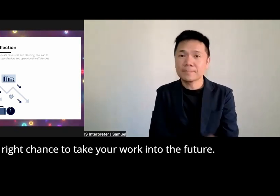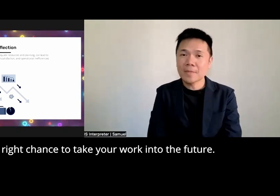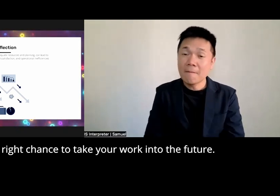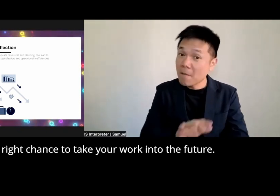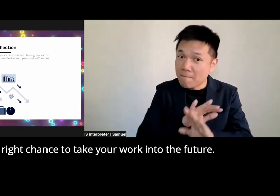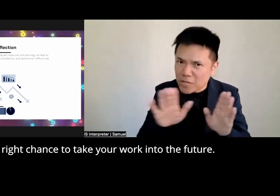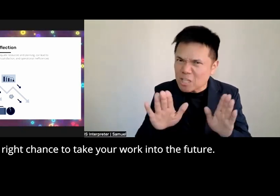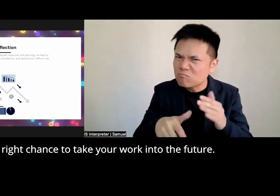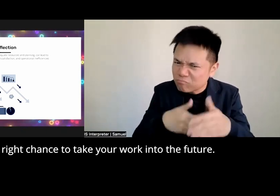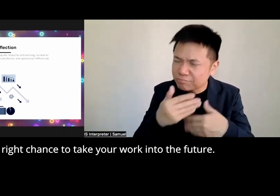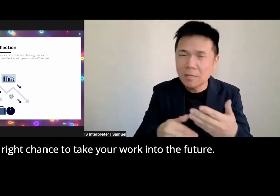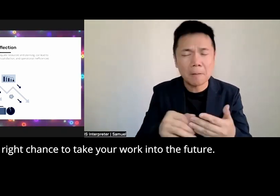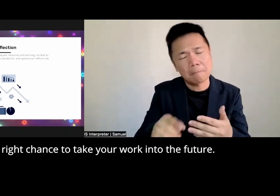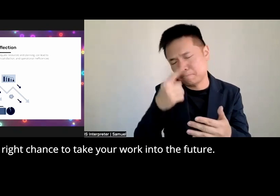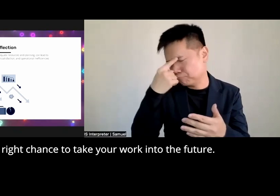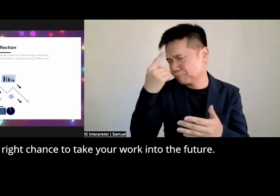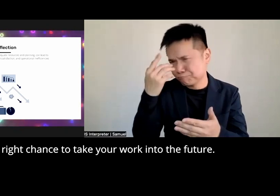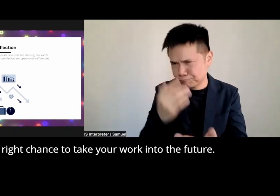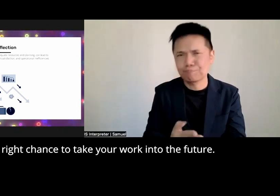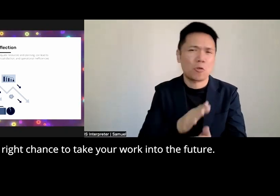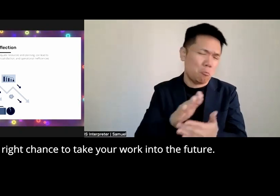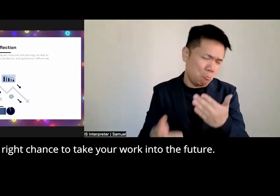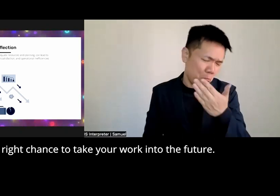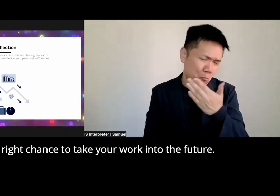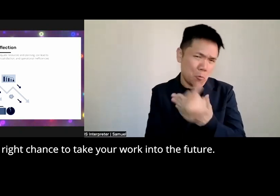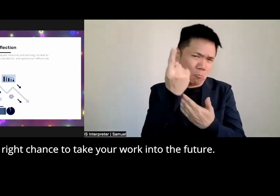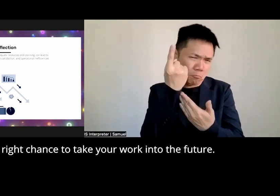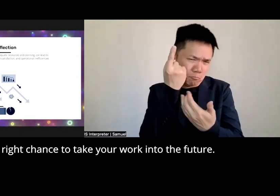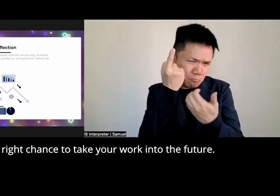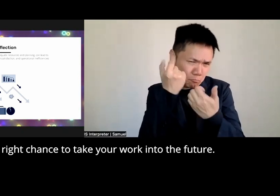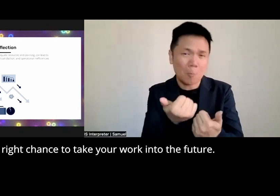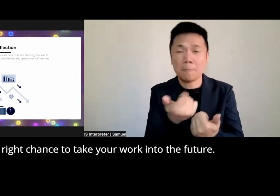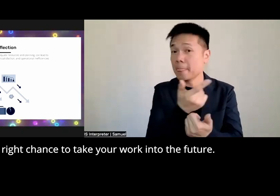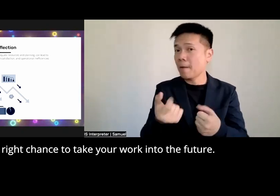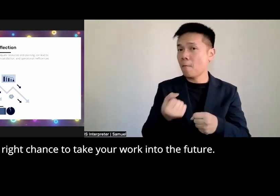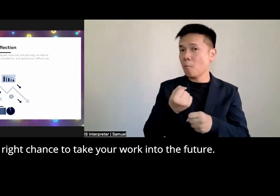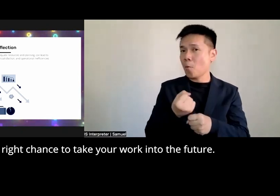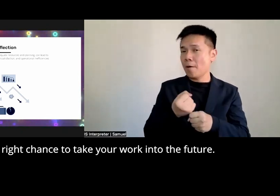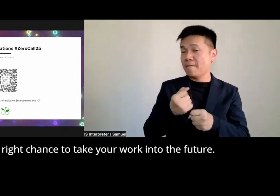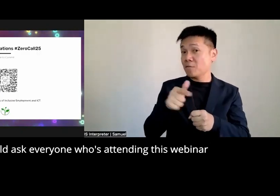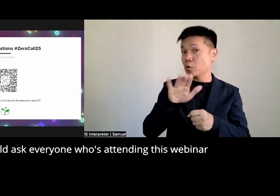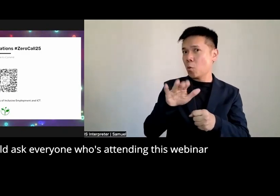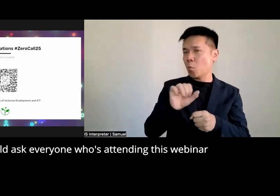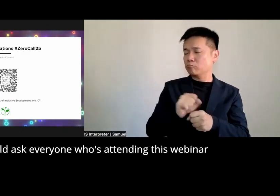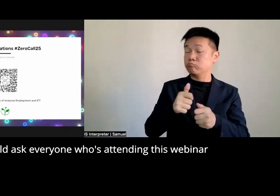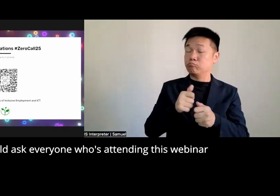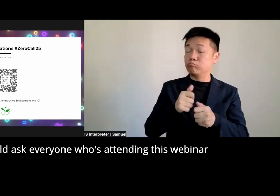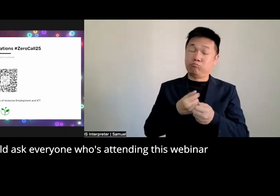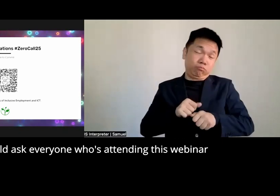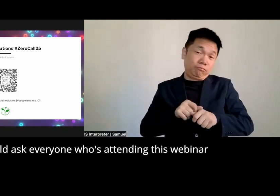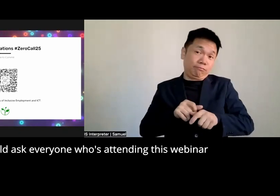things that's the right opportunity that's the right chance to take your work into the future